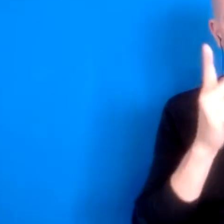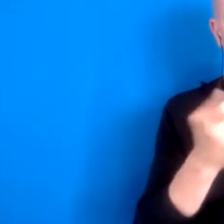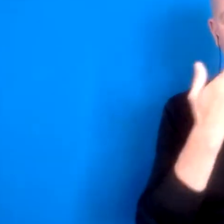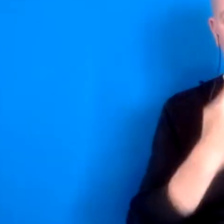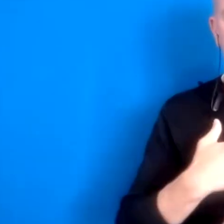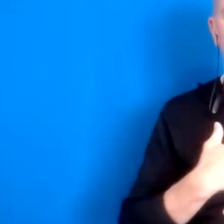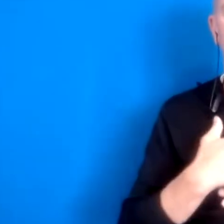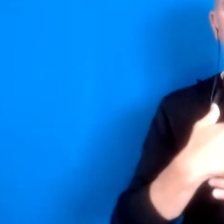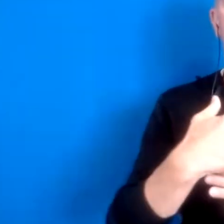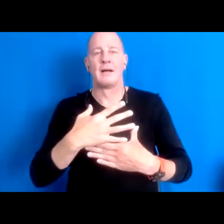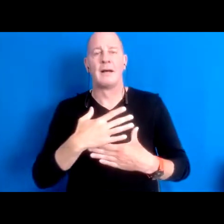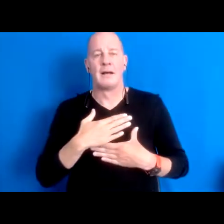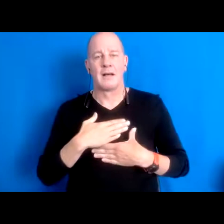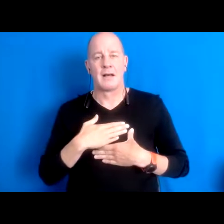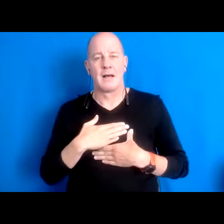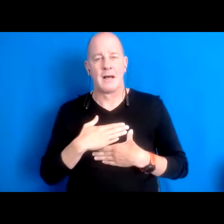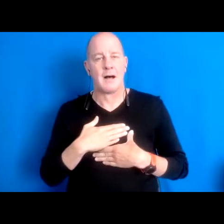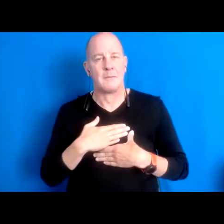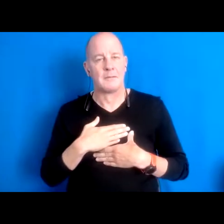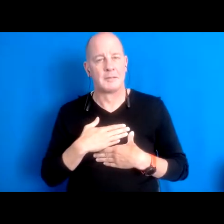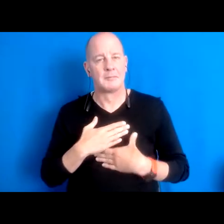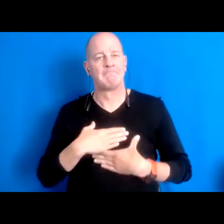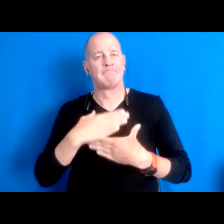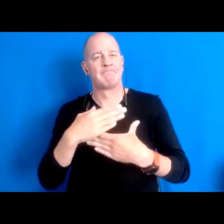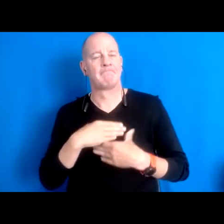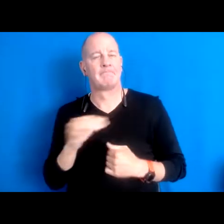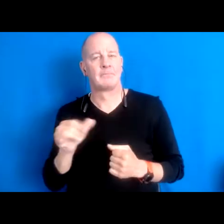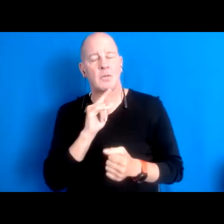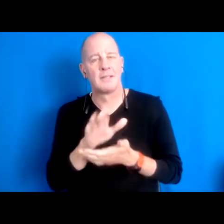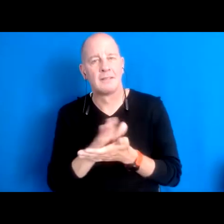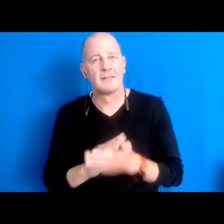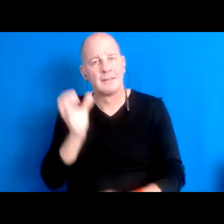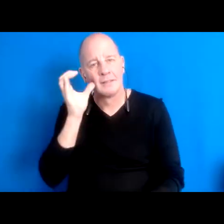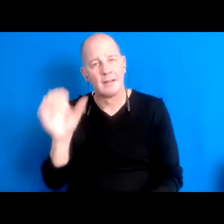that poem after receiving the voices of everyone who shared so far, just feel really grateful